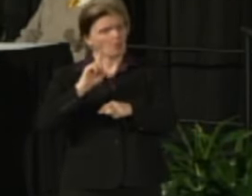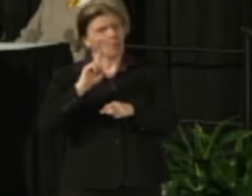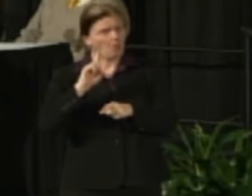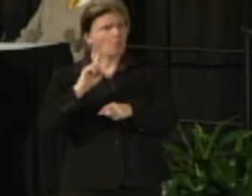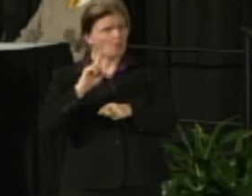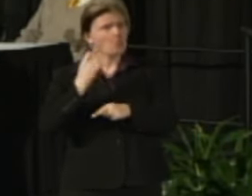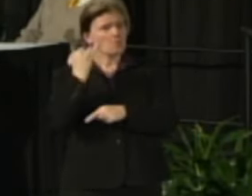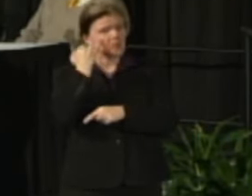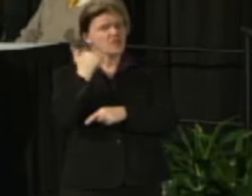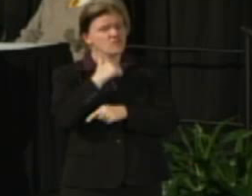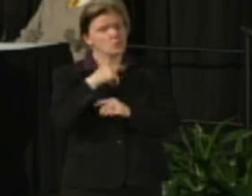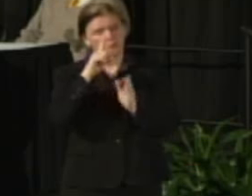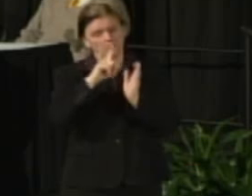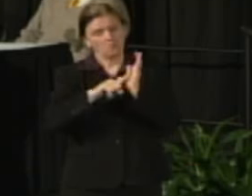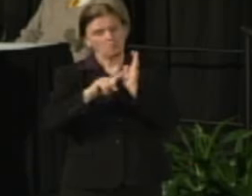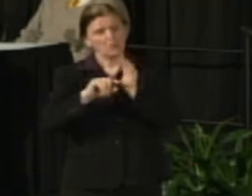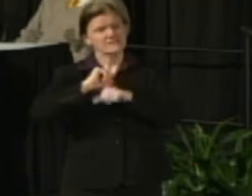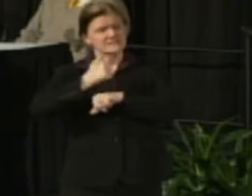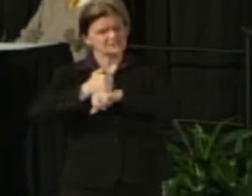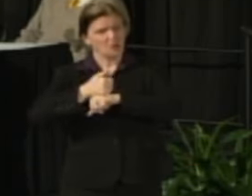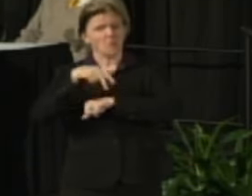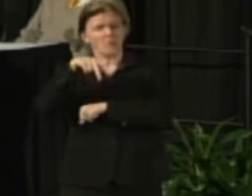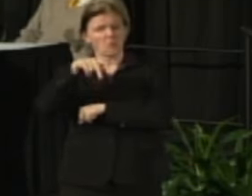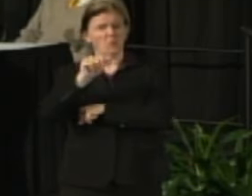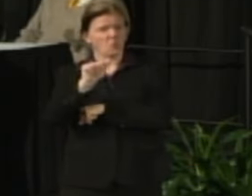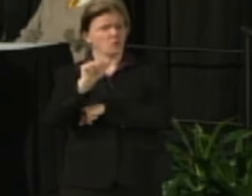in the Public Authority and I don't think anybody is saying that it would be quick